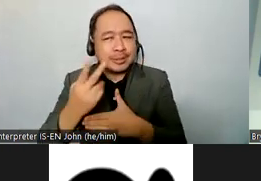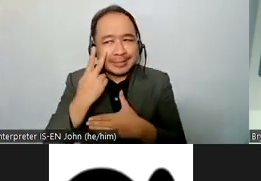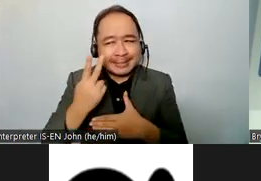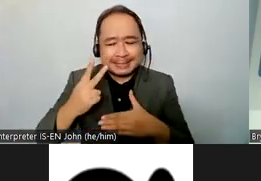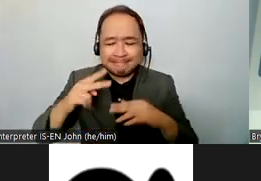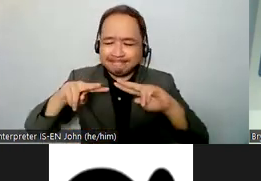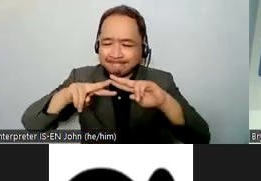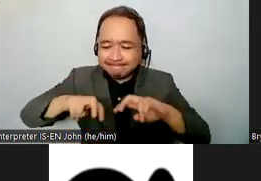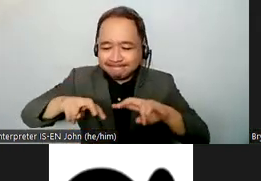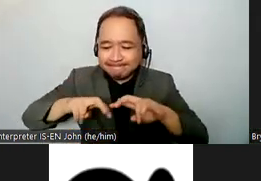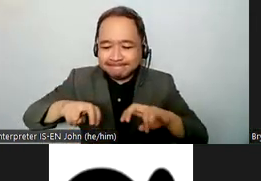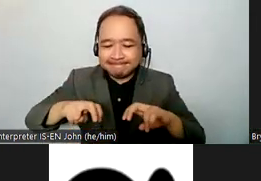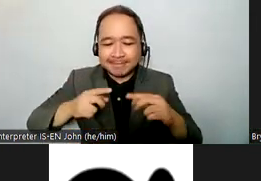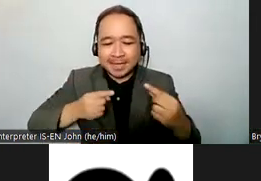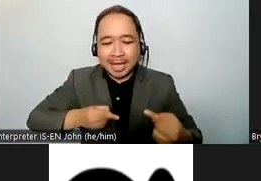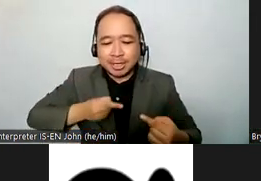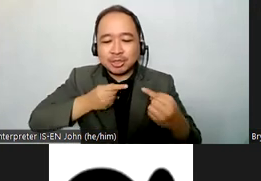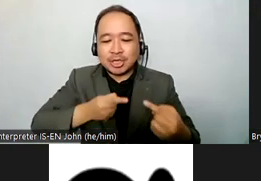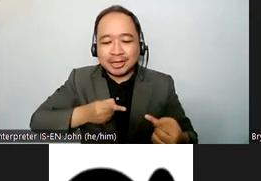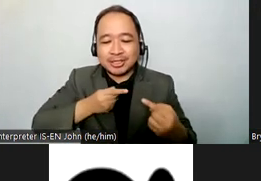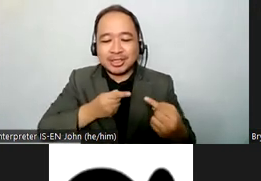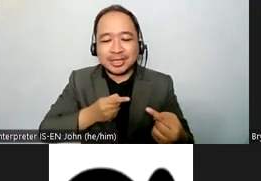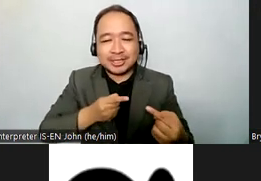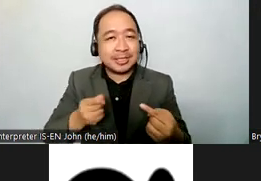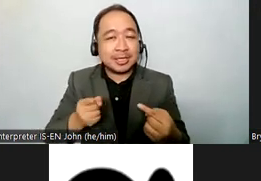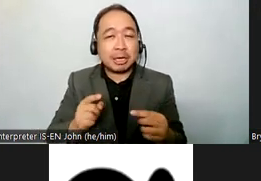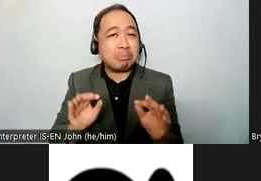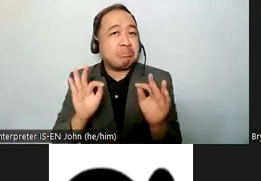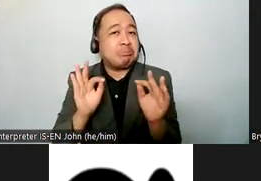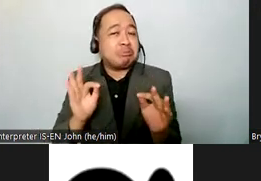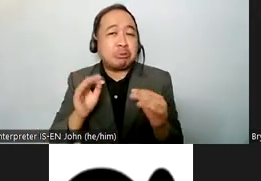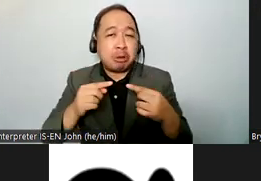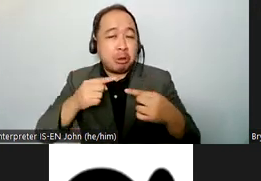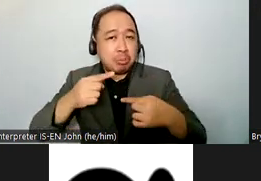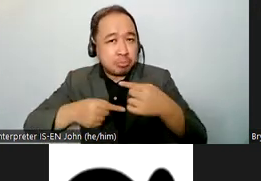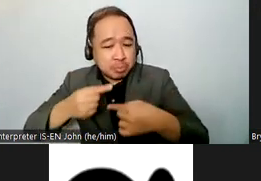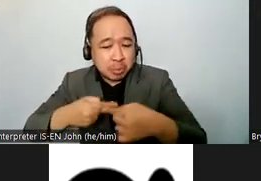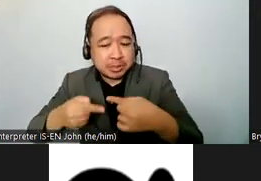realizing the sexual and reproductive health and rights for persons with disabilities experiencing